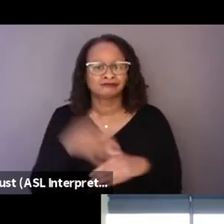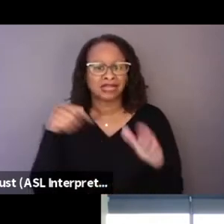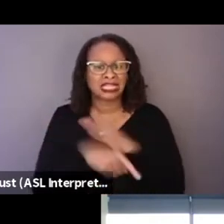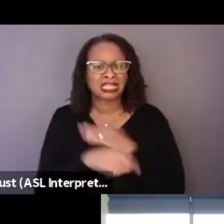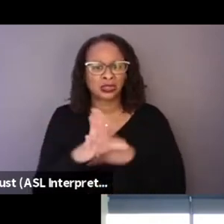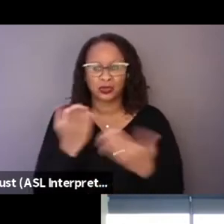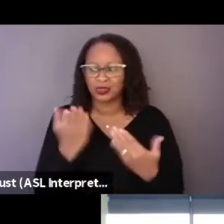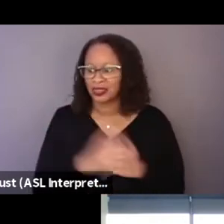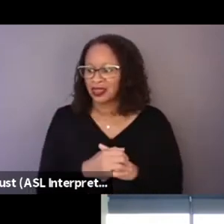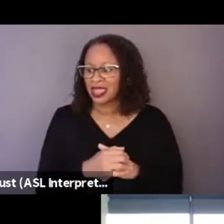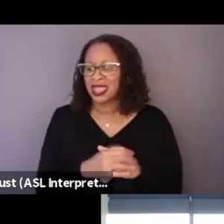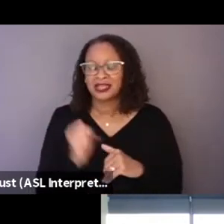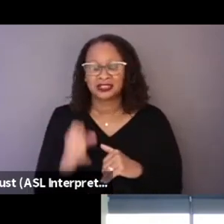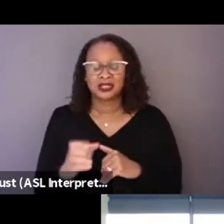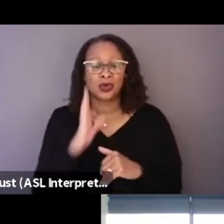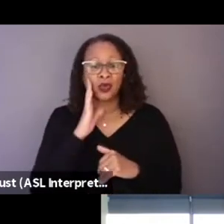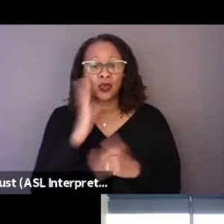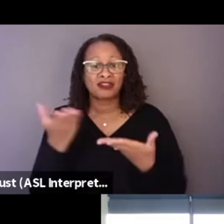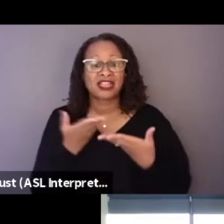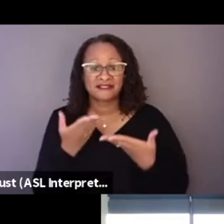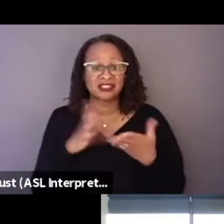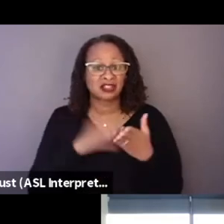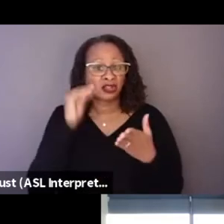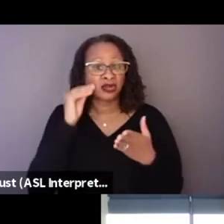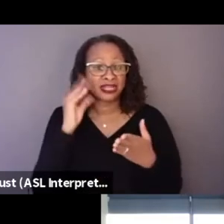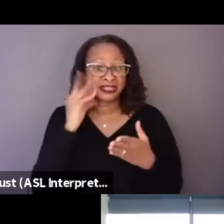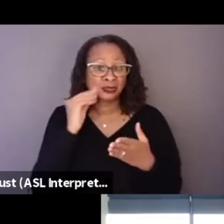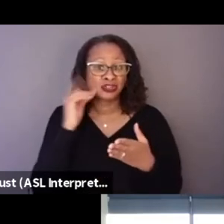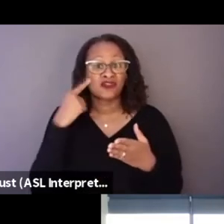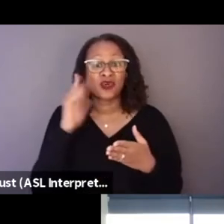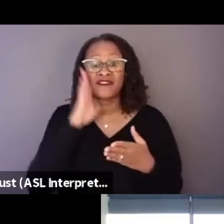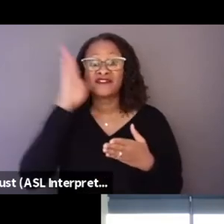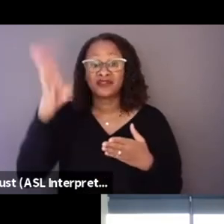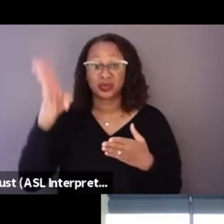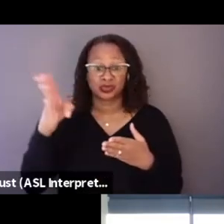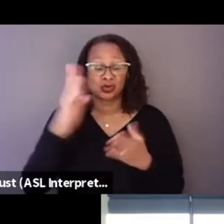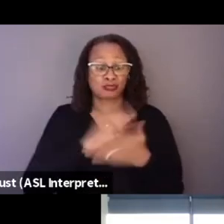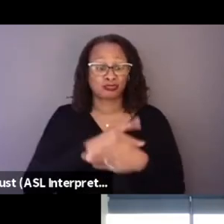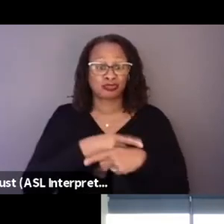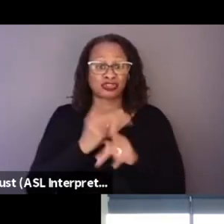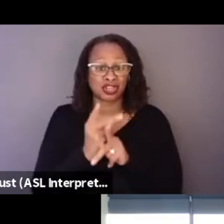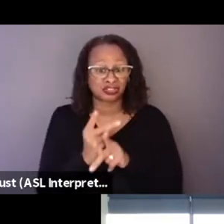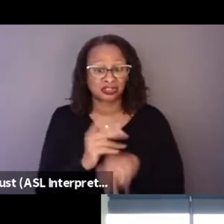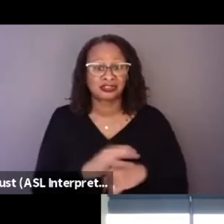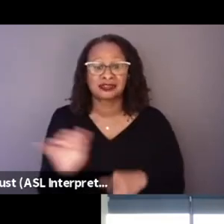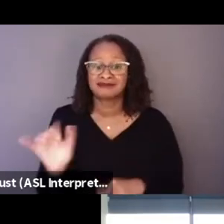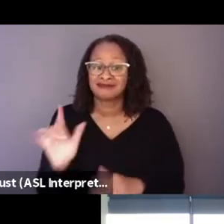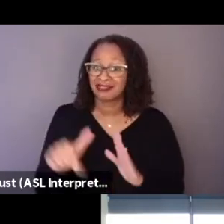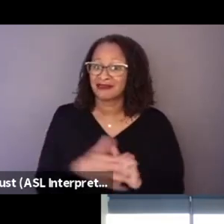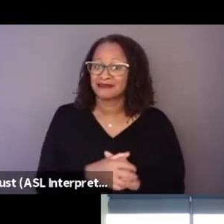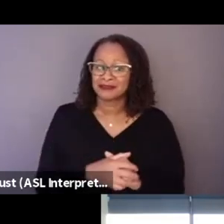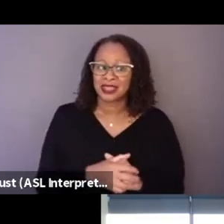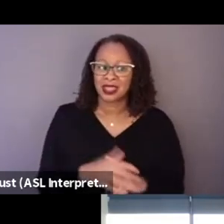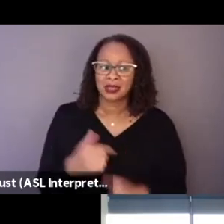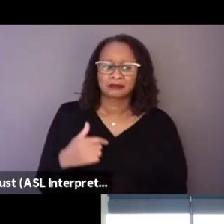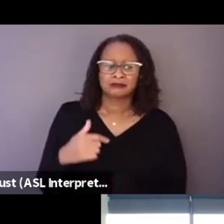for future productions on our behalf. I'm also curious about the way that this project fit